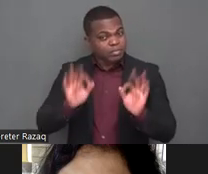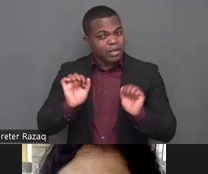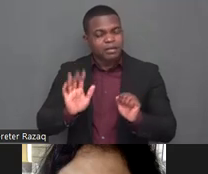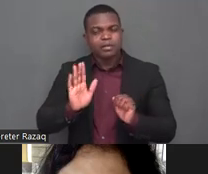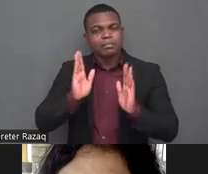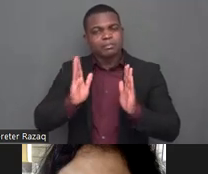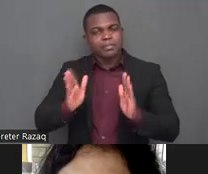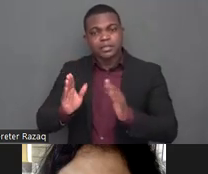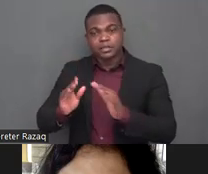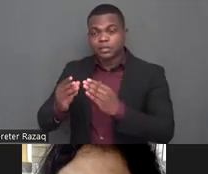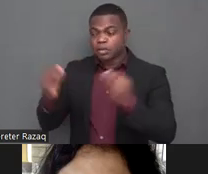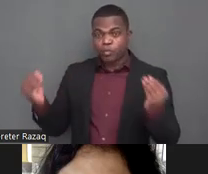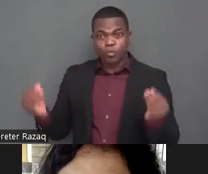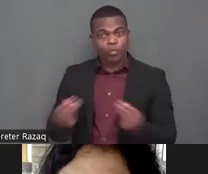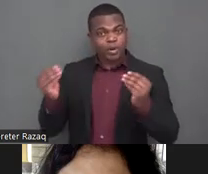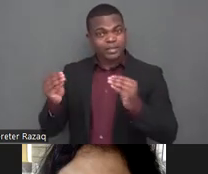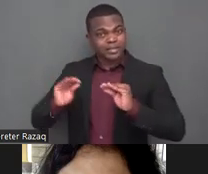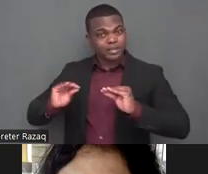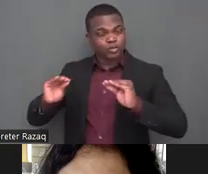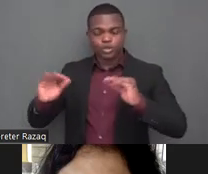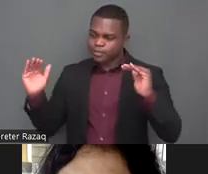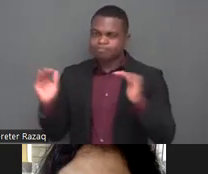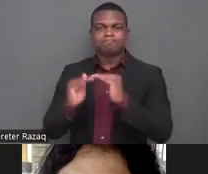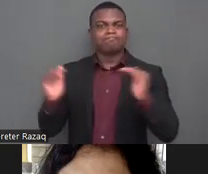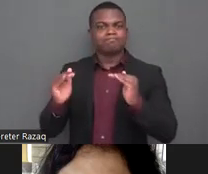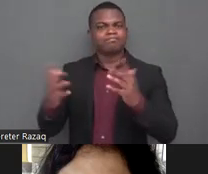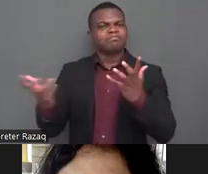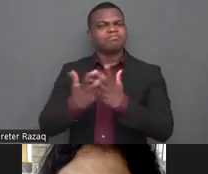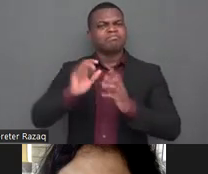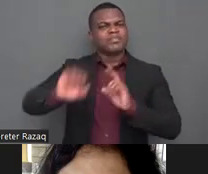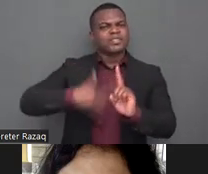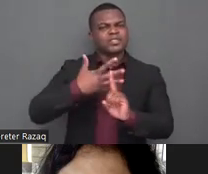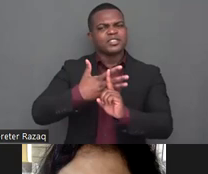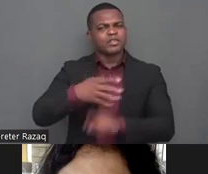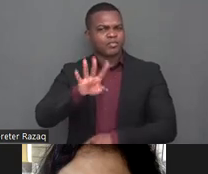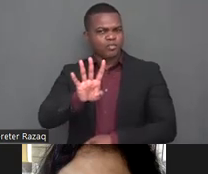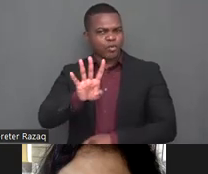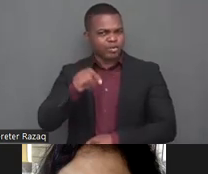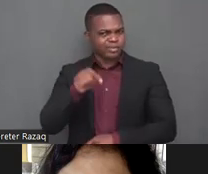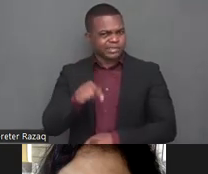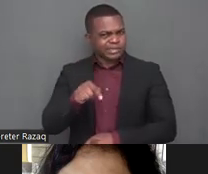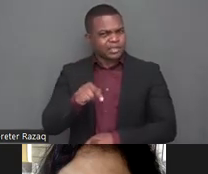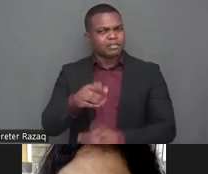particular needs and context for example in the case of learners with visual impair impairments